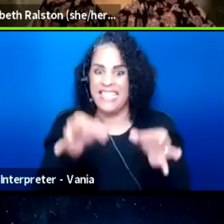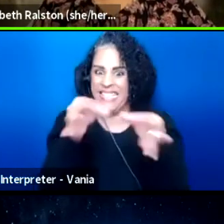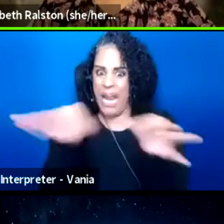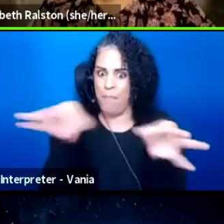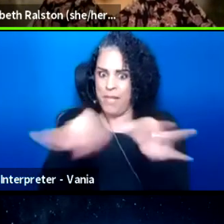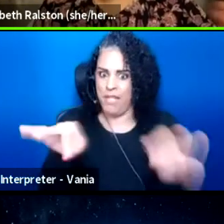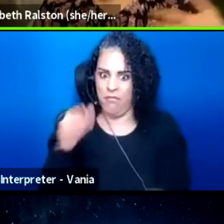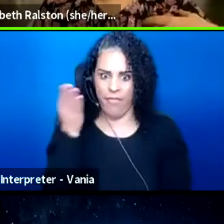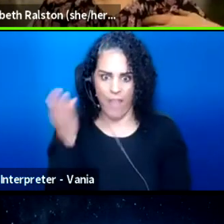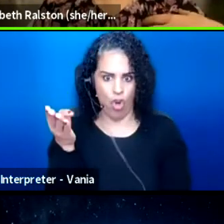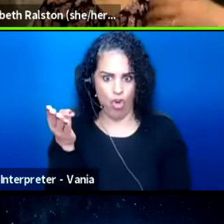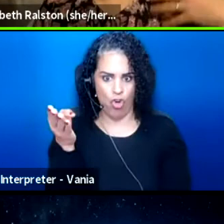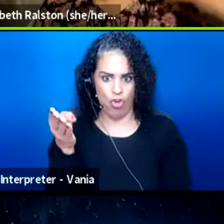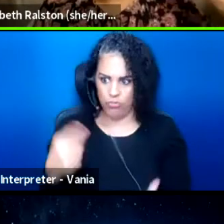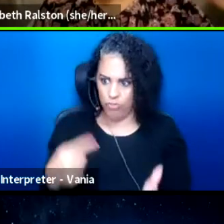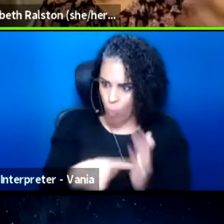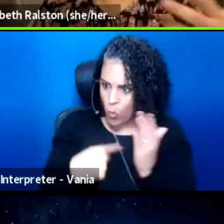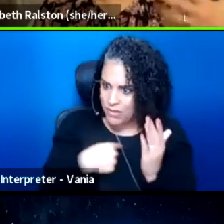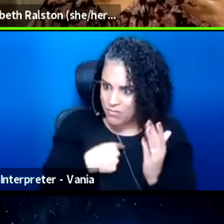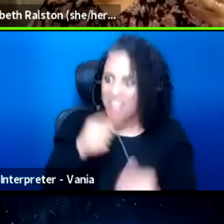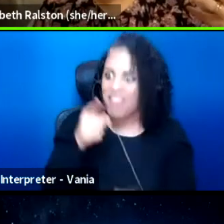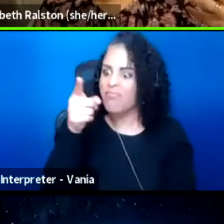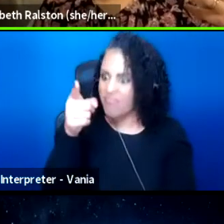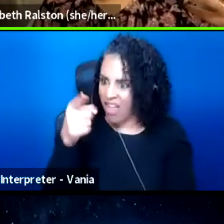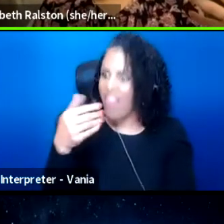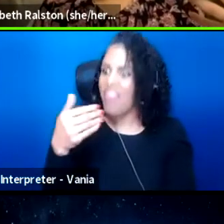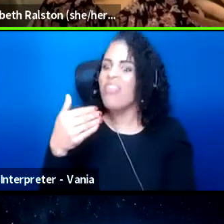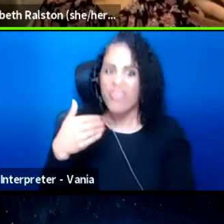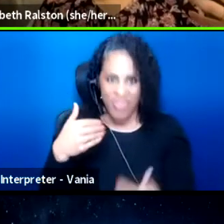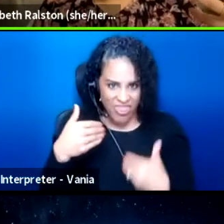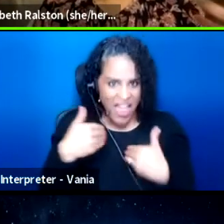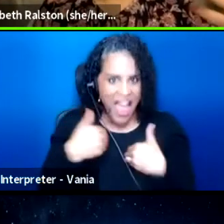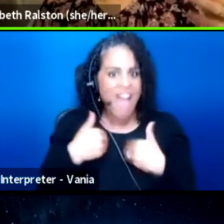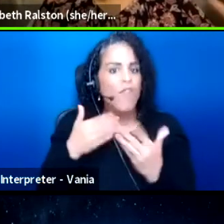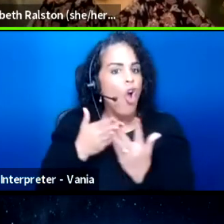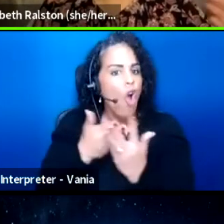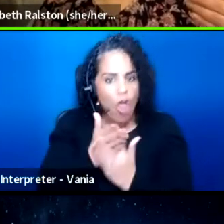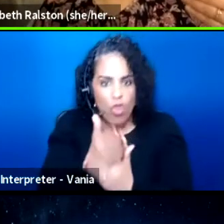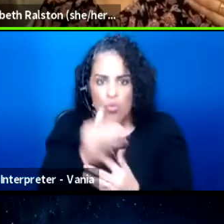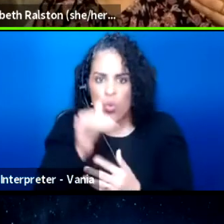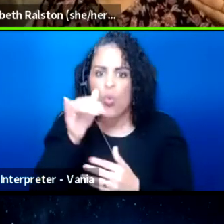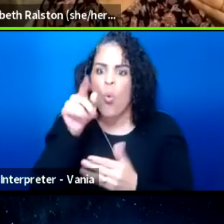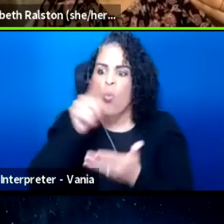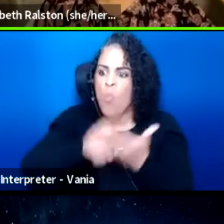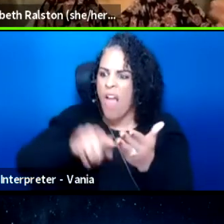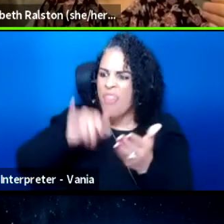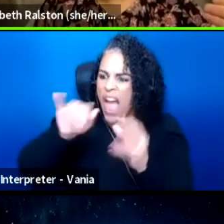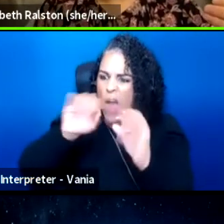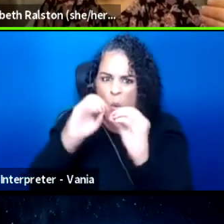That shows me that they've thought through what that organization needs to do